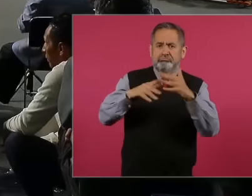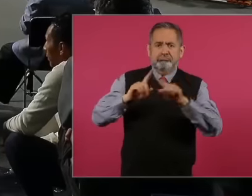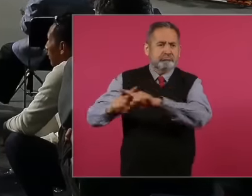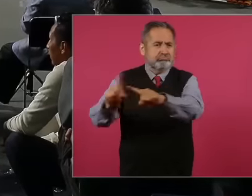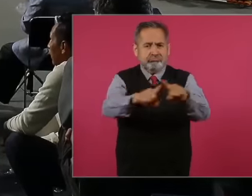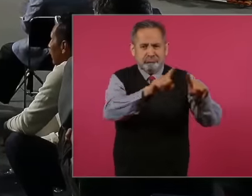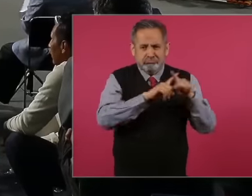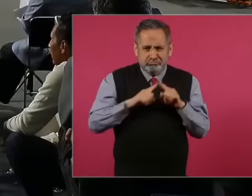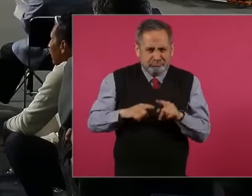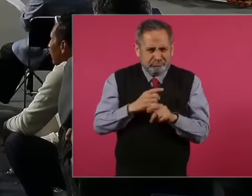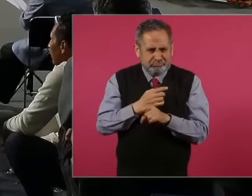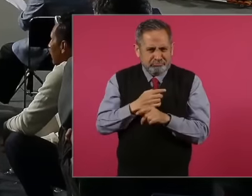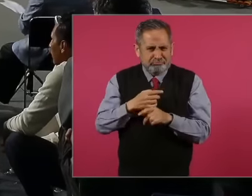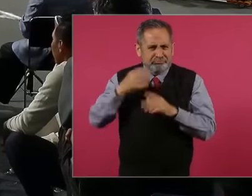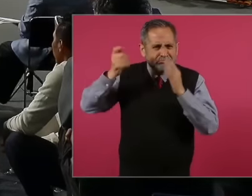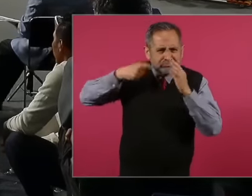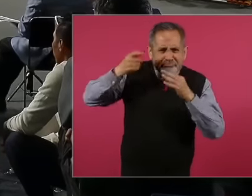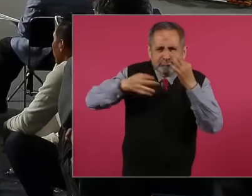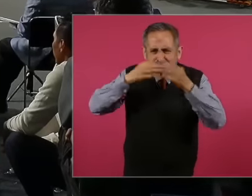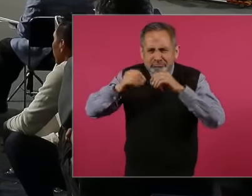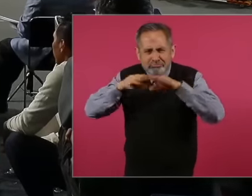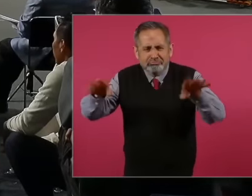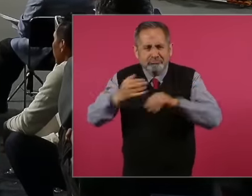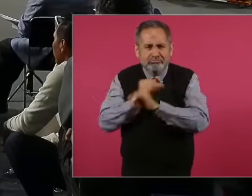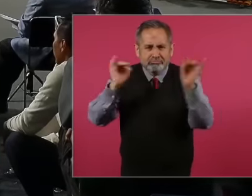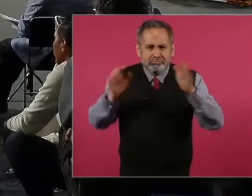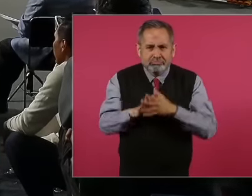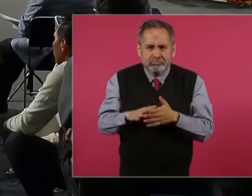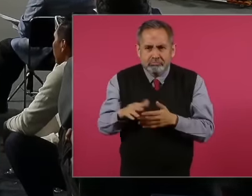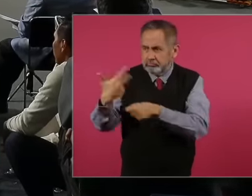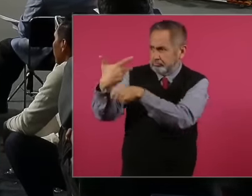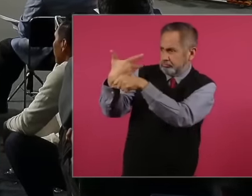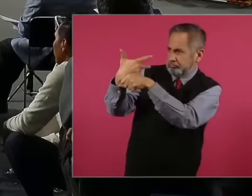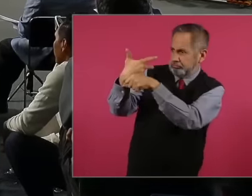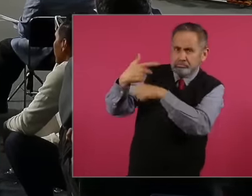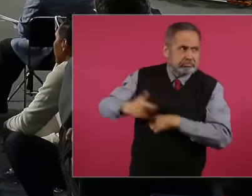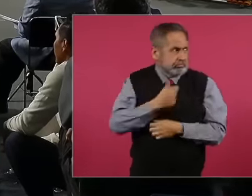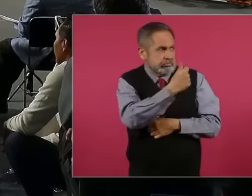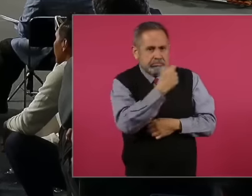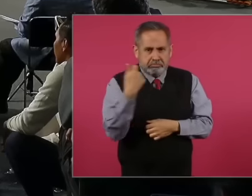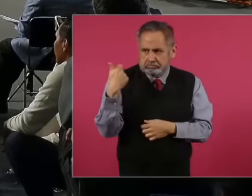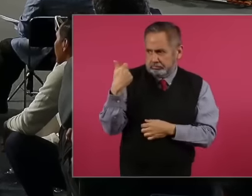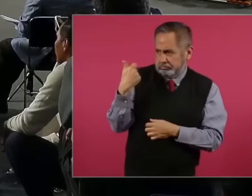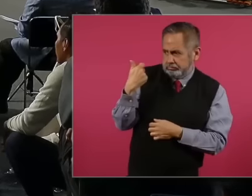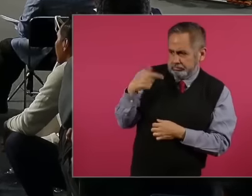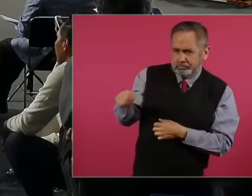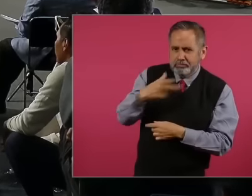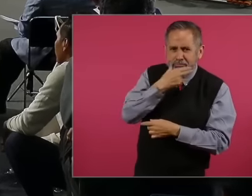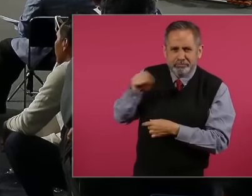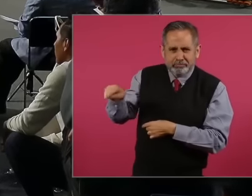you mentioned, eh, Don Molecule wants to record me, I'll come over here a little bit. Who